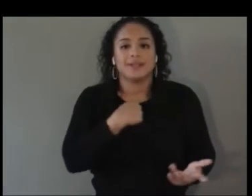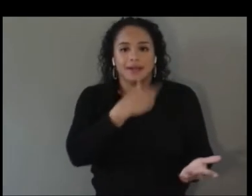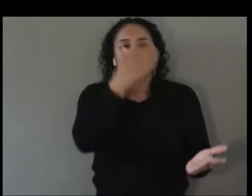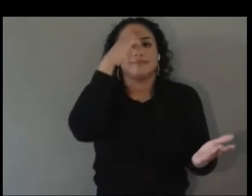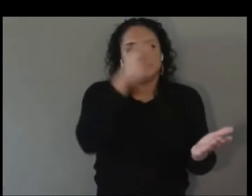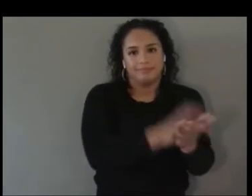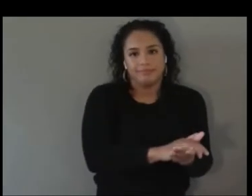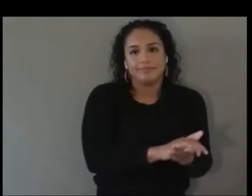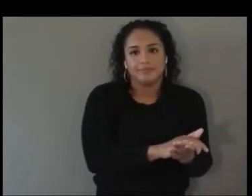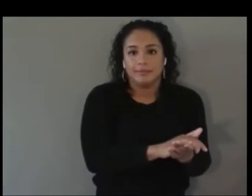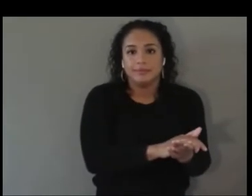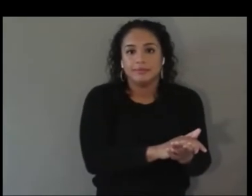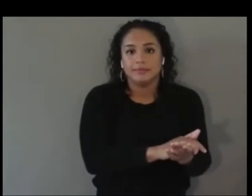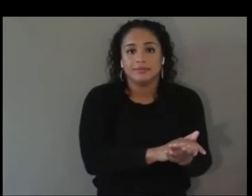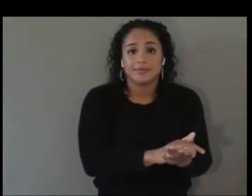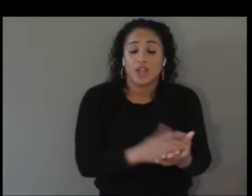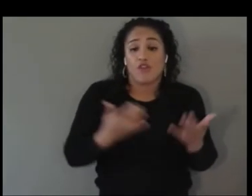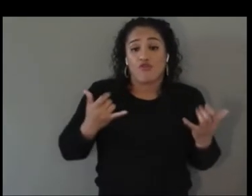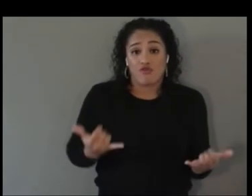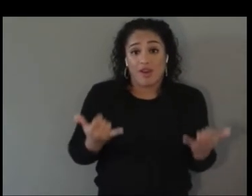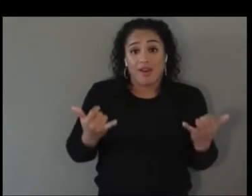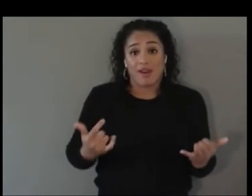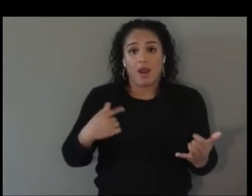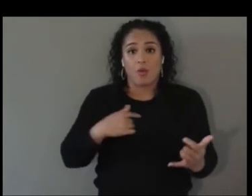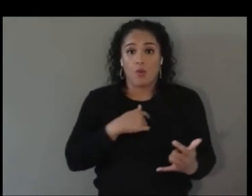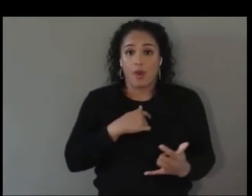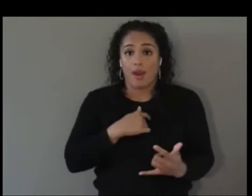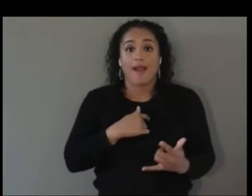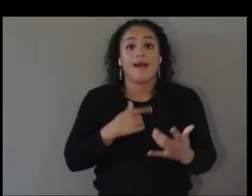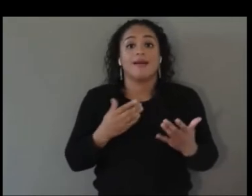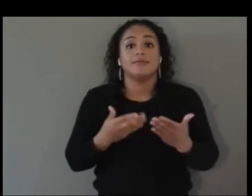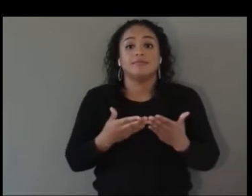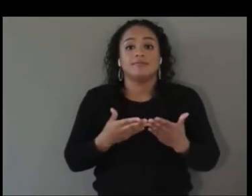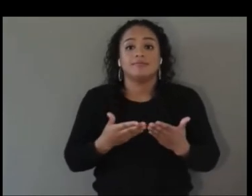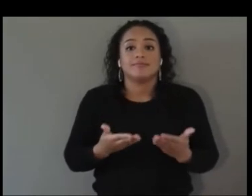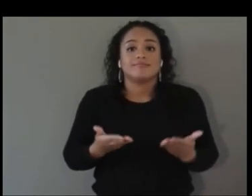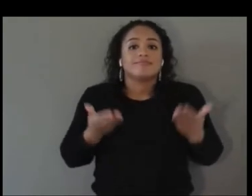an opportunity, I’m not asking for a handout but extend an opportunity for companies such